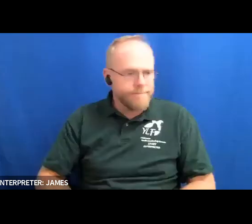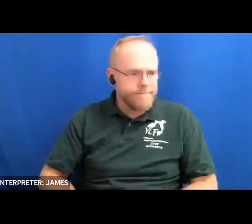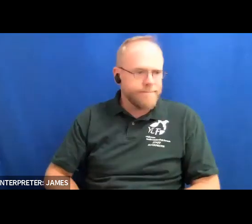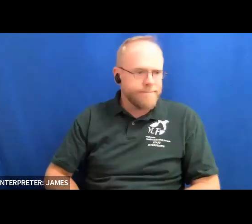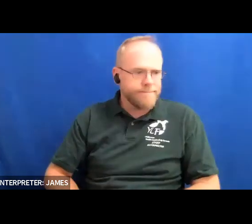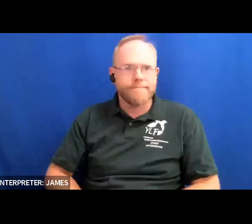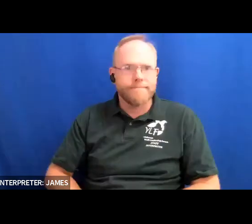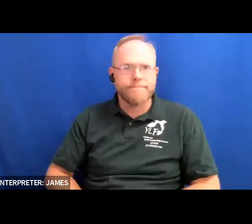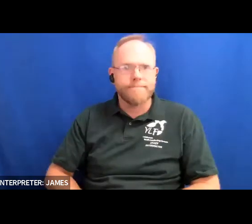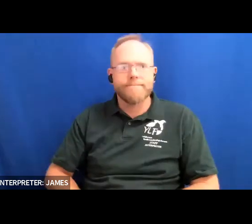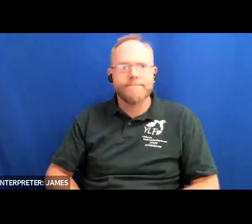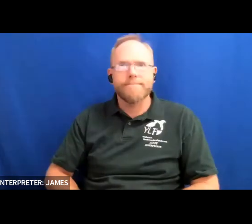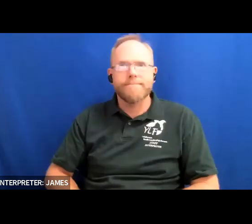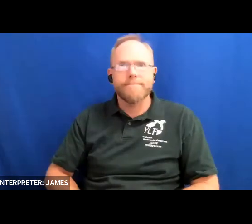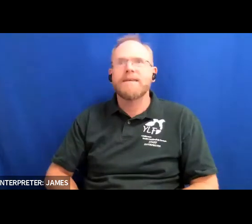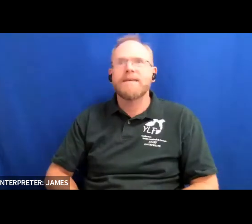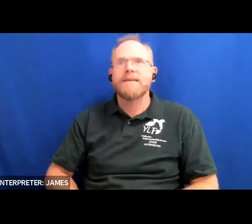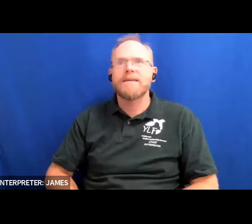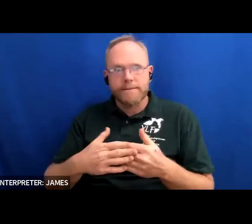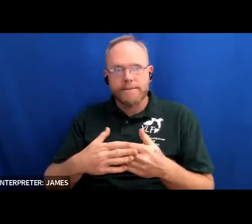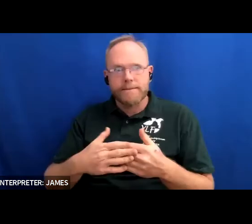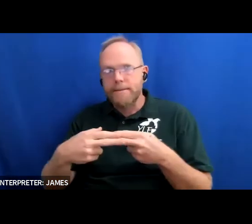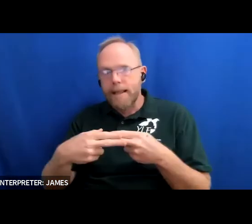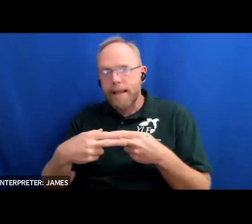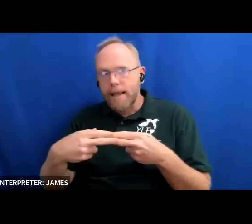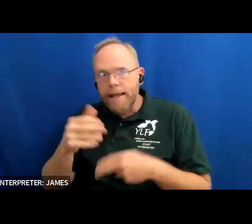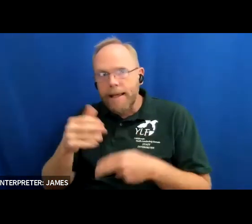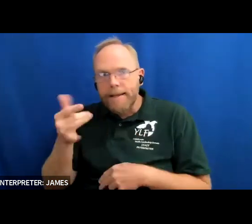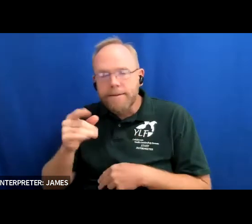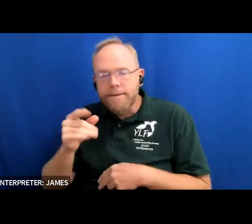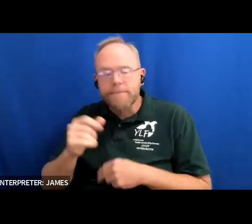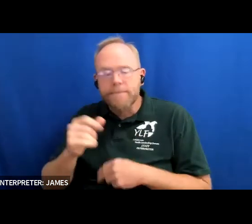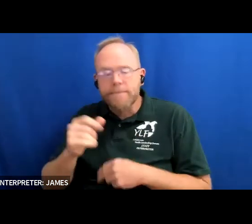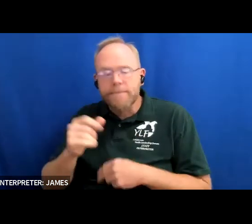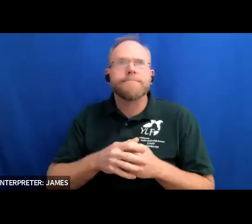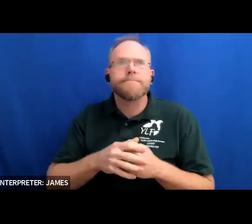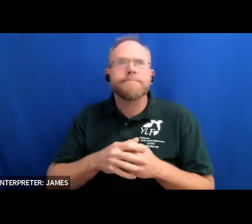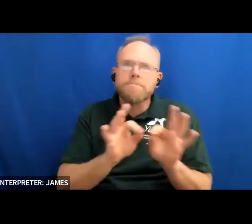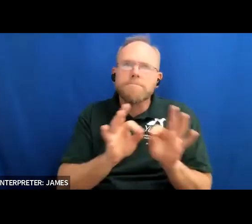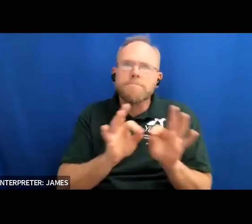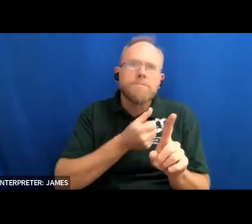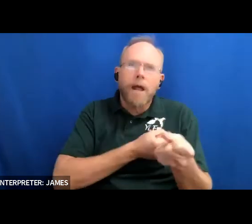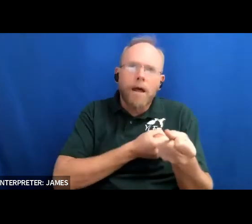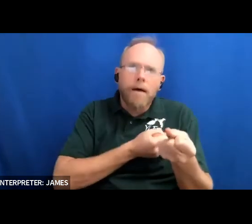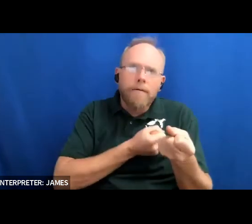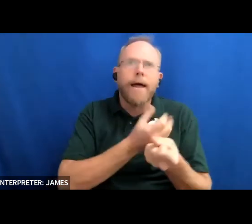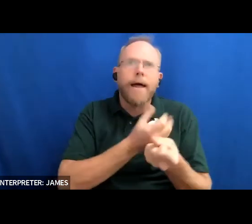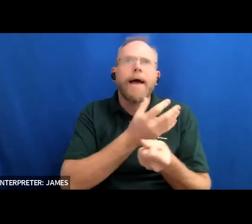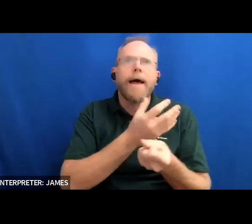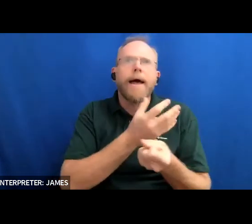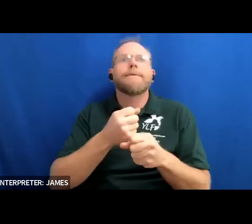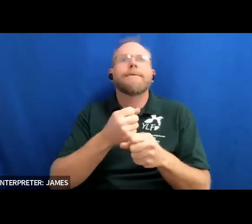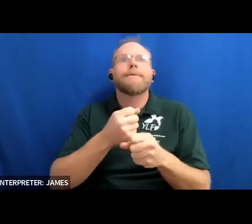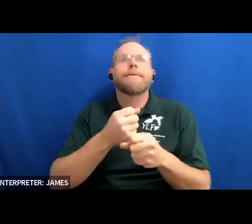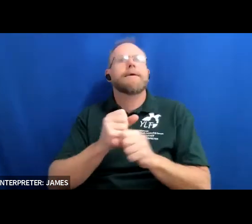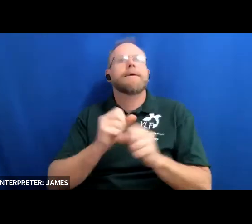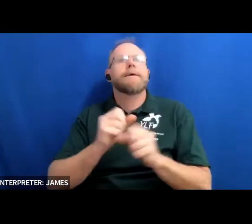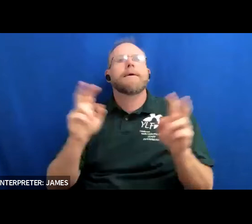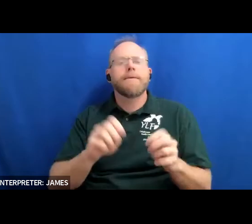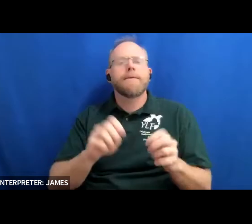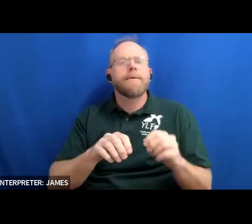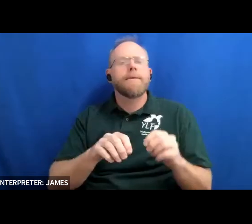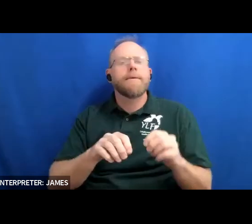please move to slide 18. the importance of self-advocacy and creating accessible pathways one